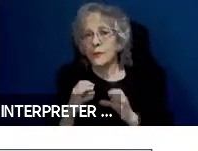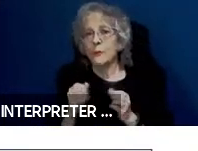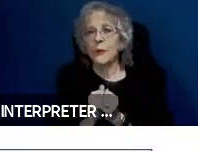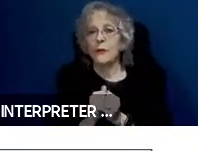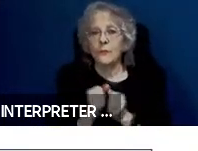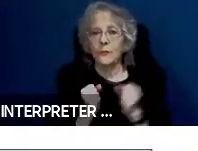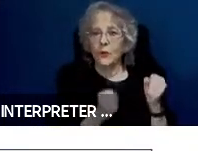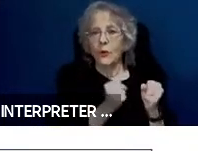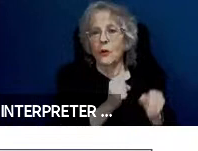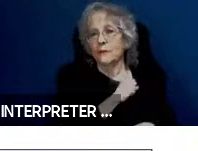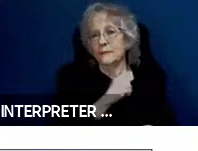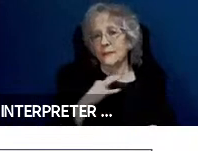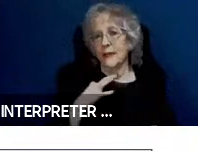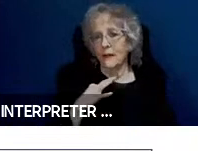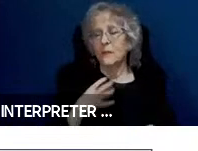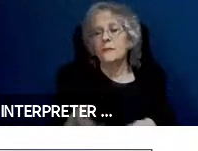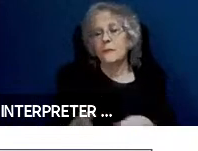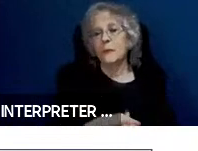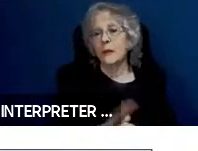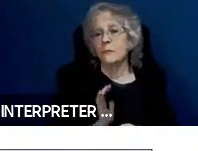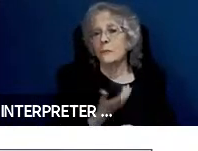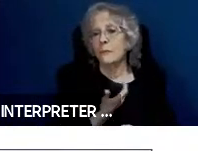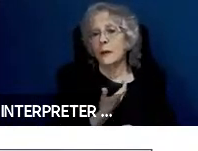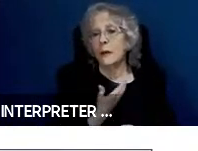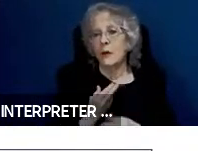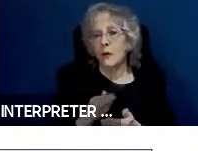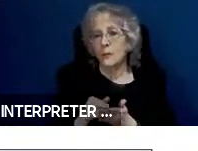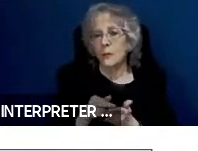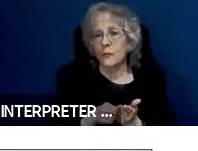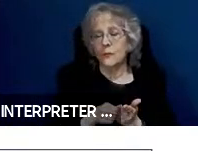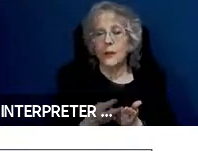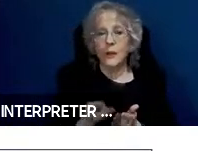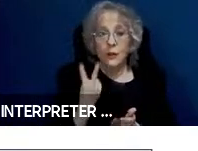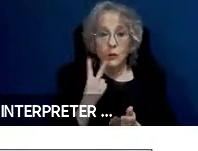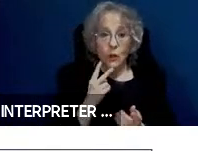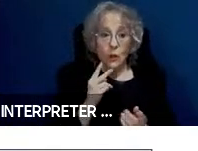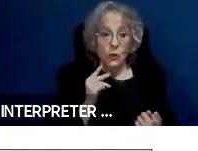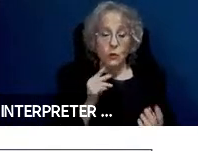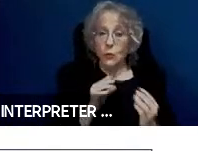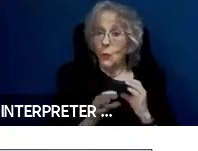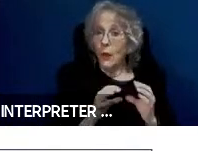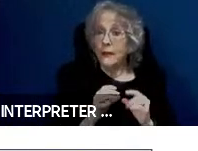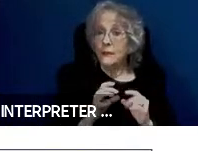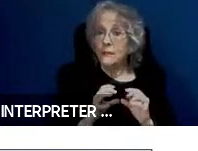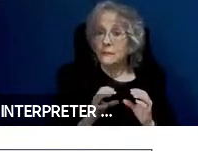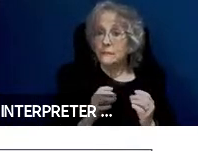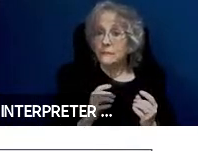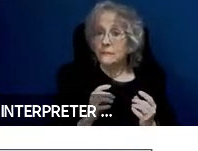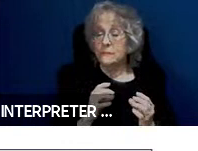be covered by our rules. A two-way voice communication is non-interconnected VOIP.